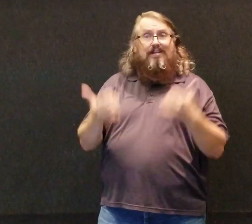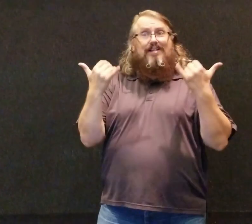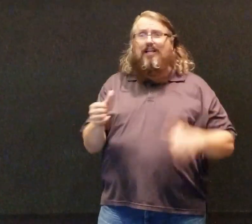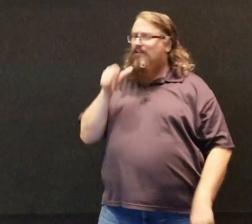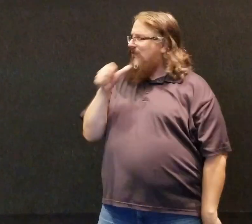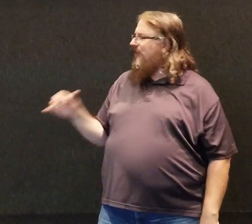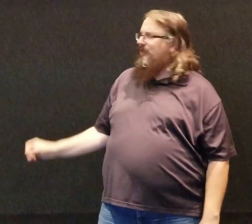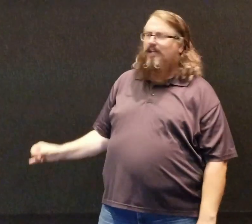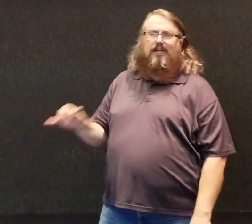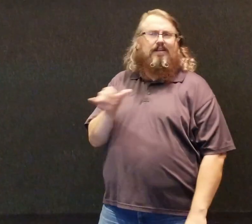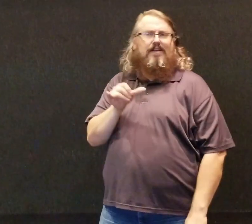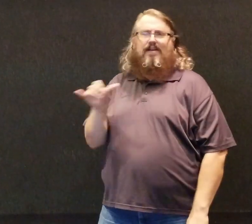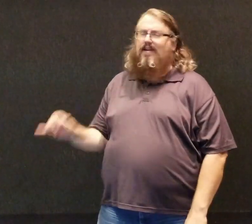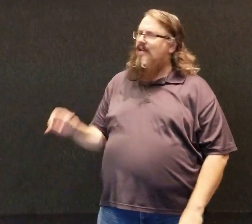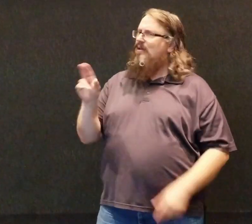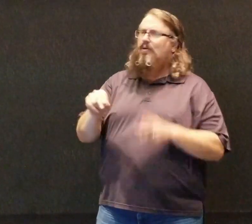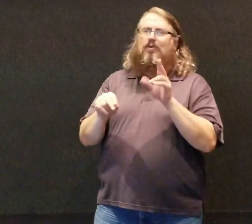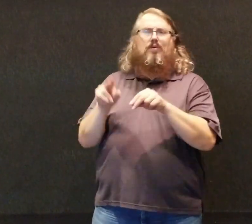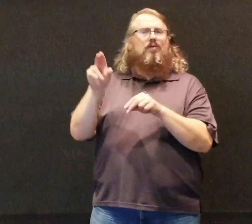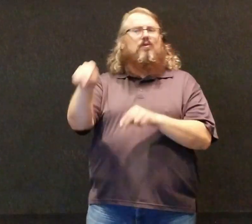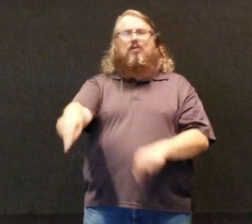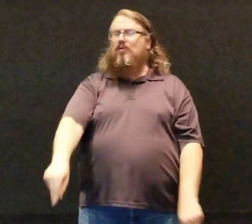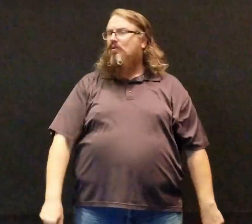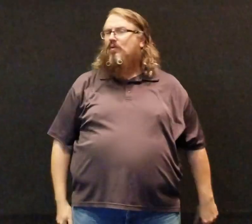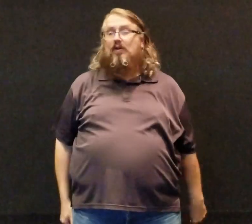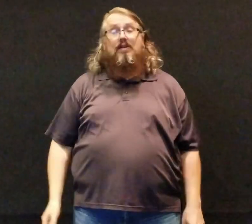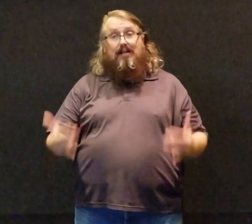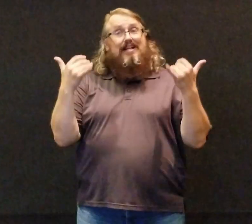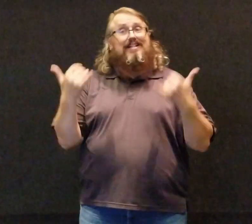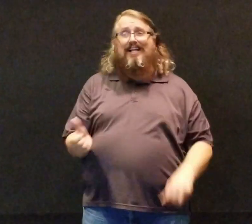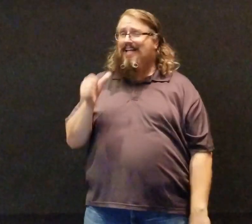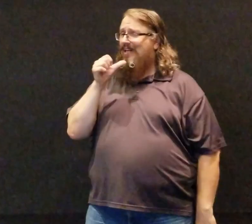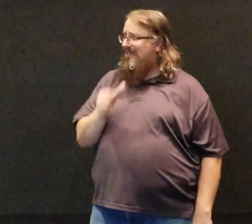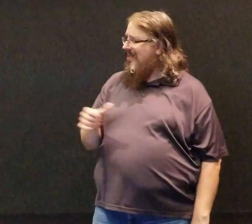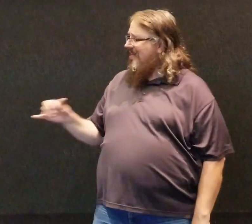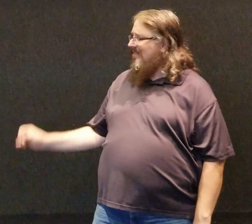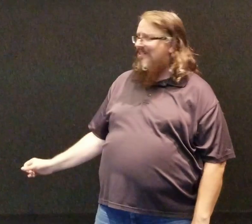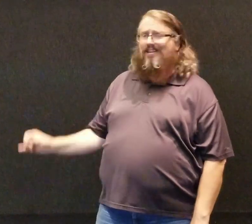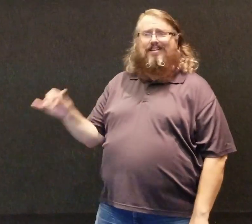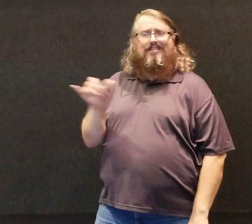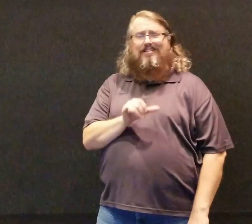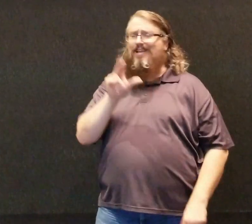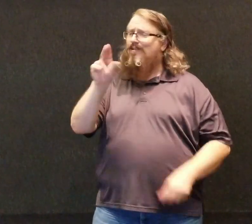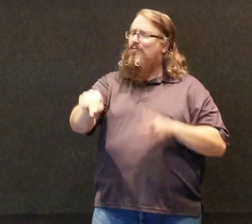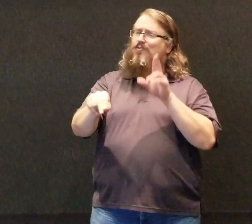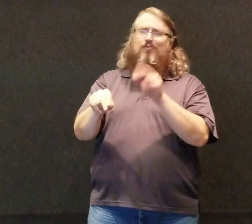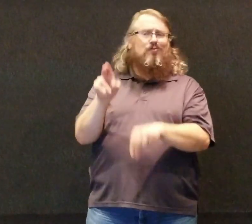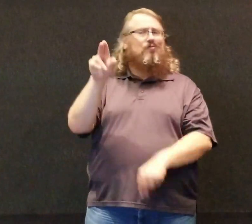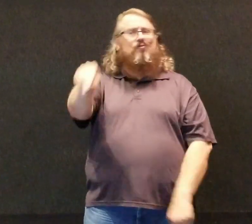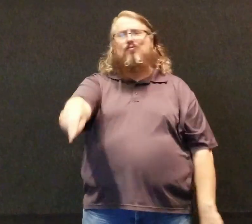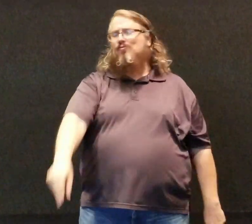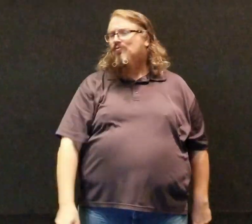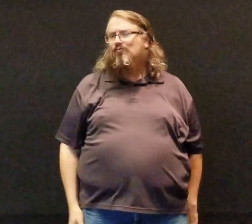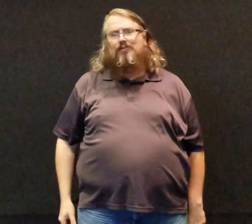And now I'm not the same (no-o-o-o)